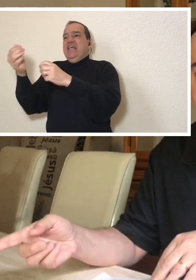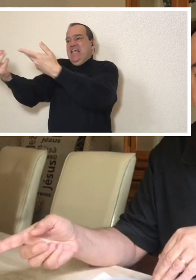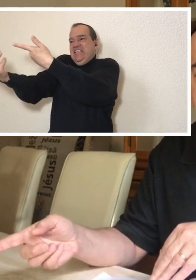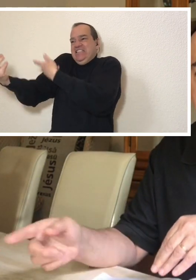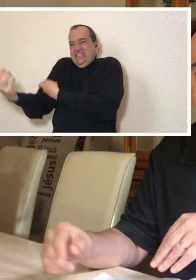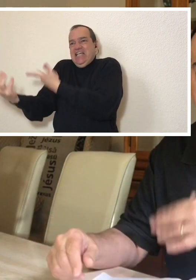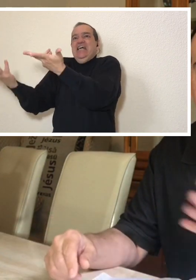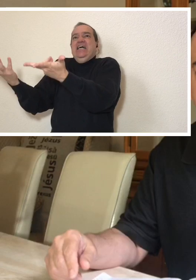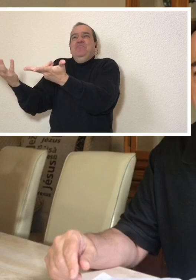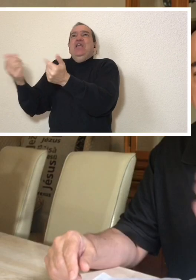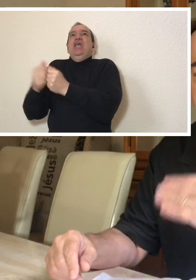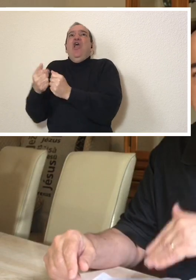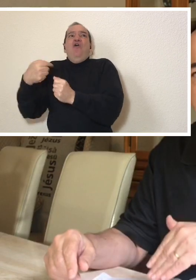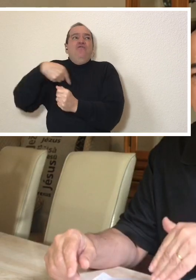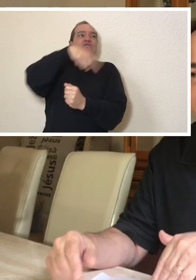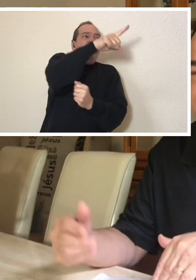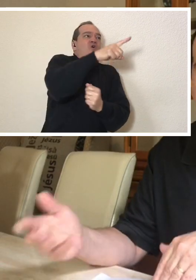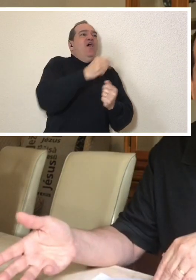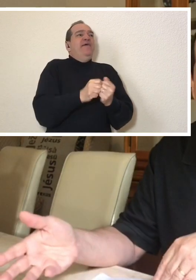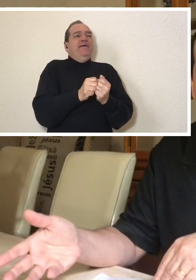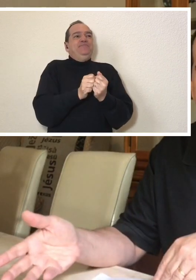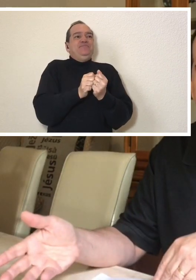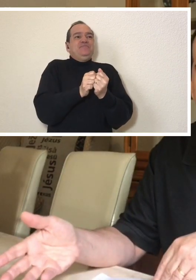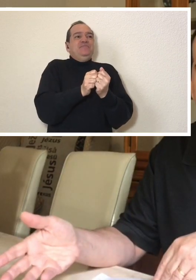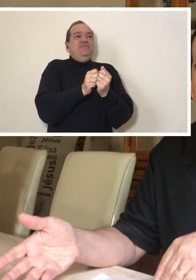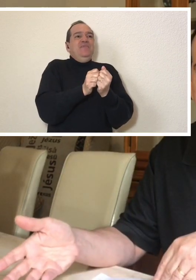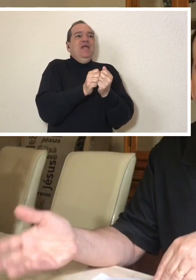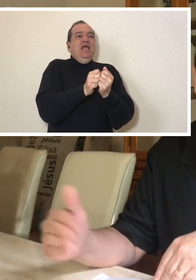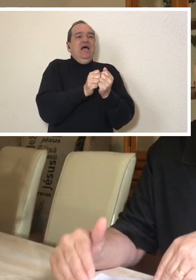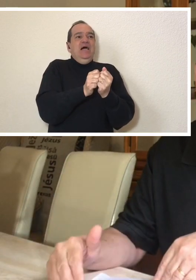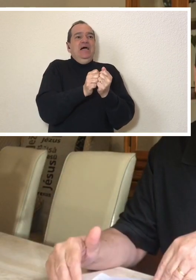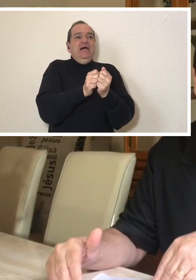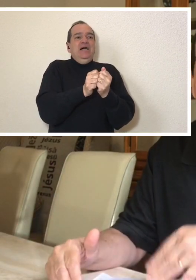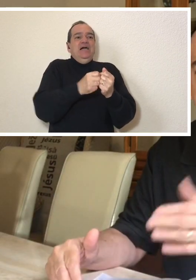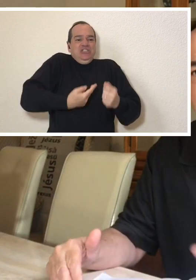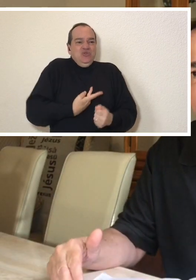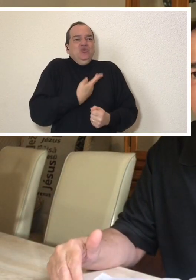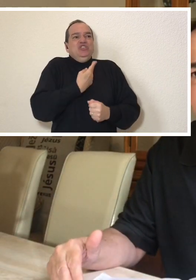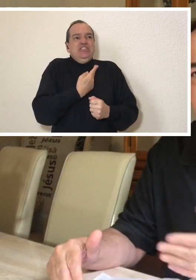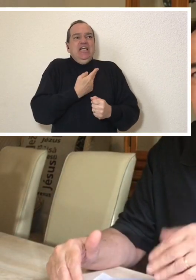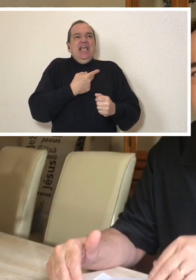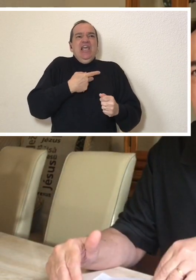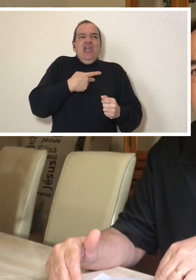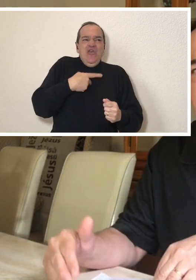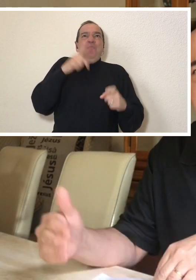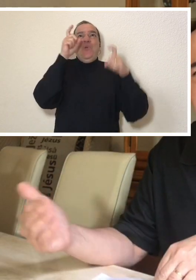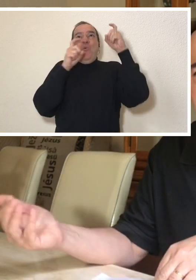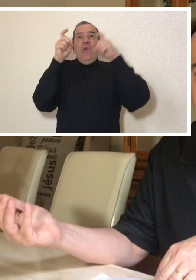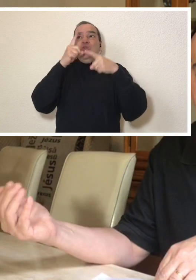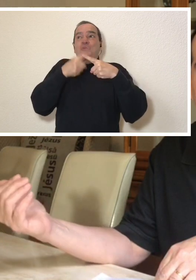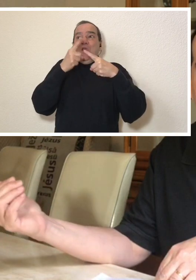like mowing the lawn. I did not have time to do anything. I had to go see doctors, every day. I had to schedule a new surgery but I was still recovering from one. I saw that